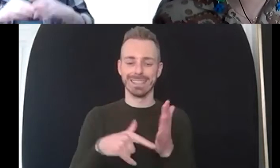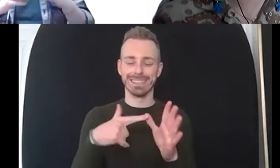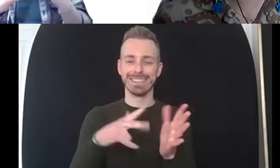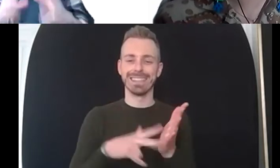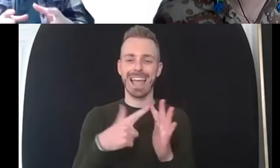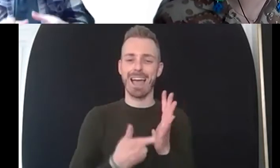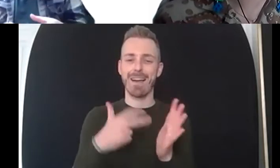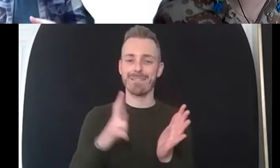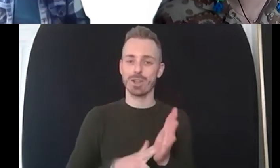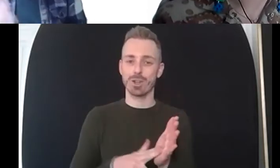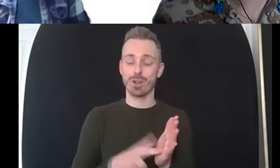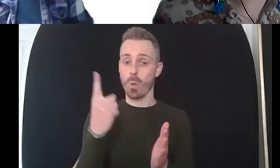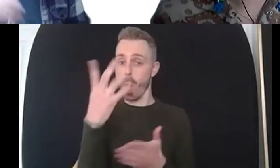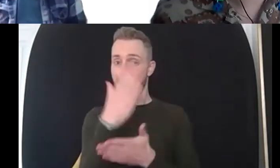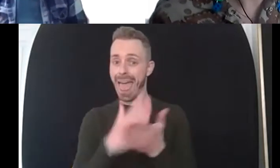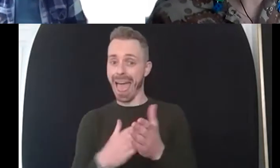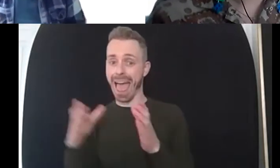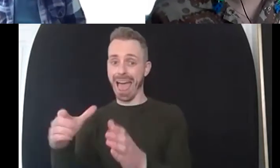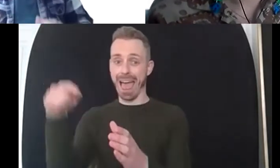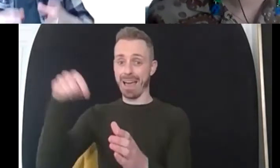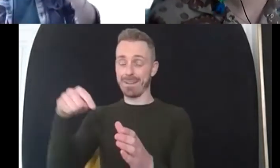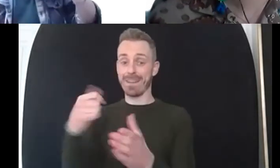for me going out there that's where i met my husband for the first time but